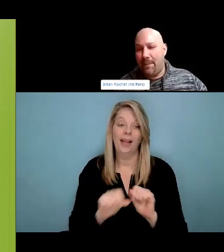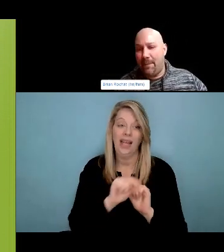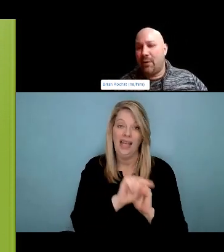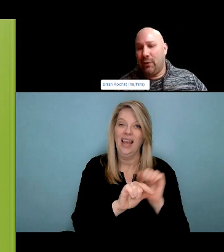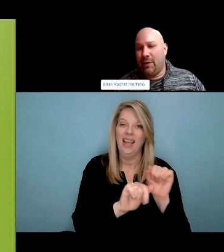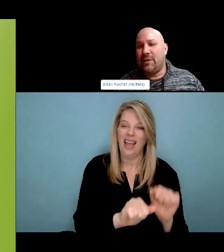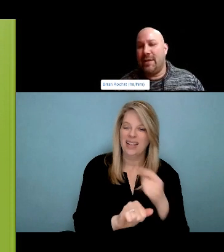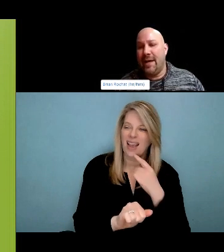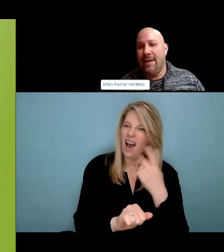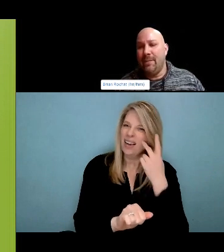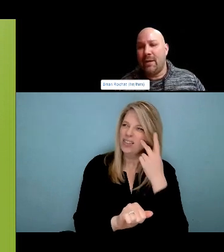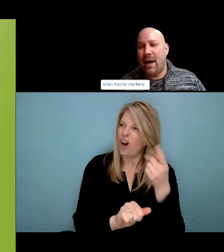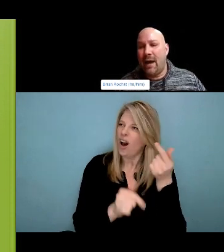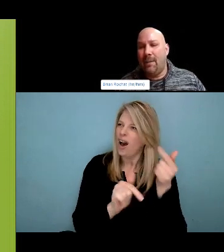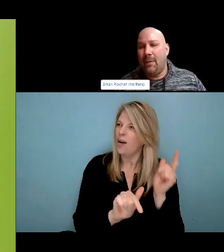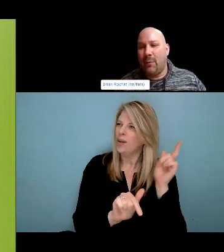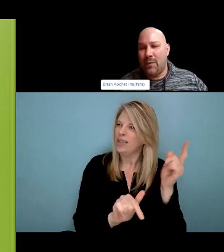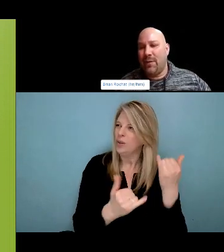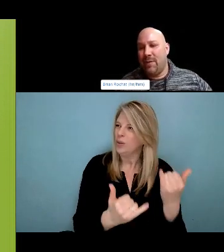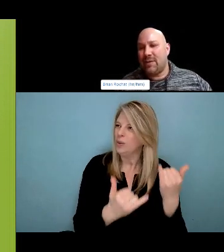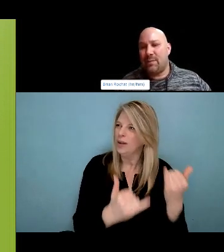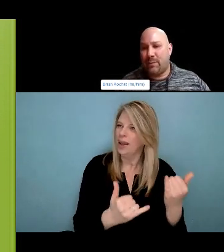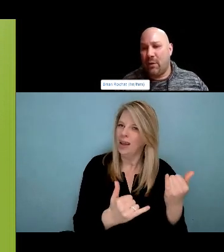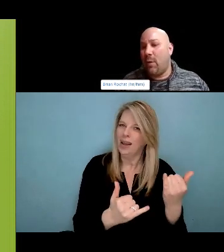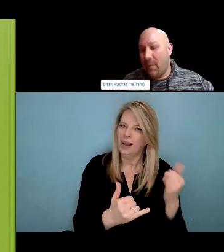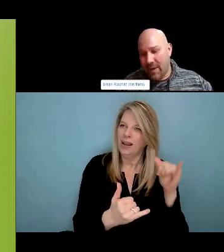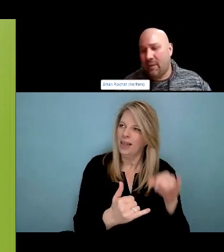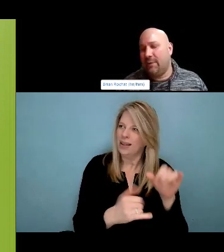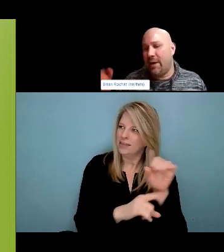next. Approach is going to be seeing if we can get it in with the hotels.